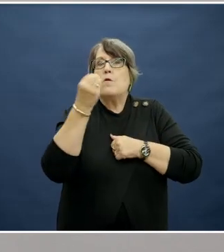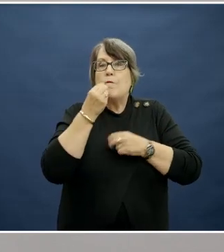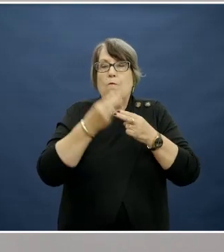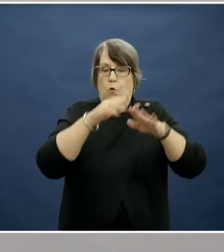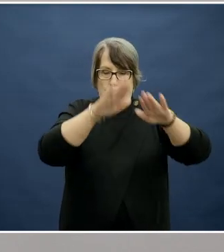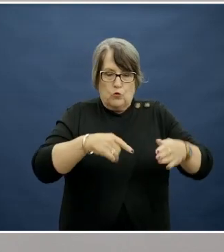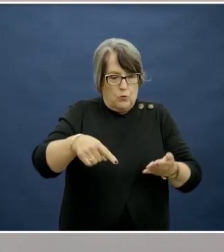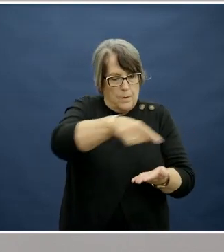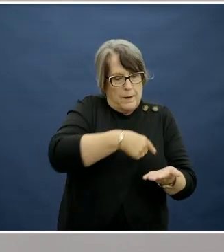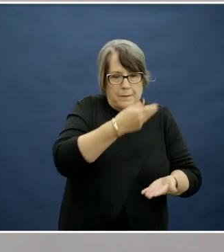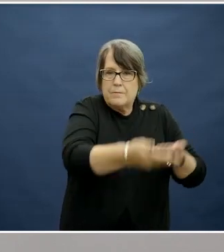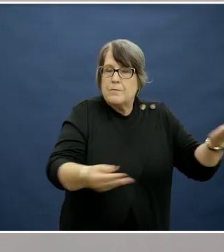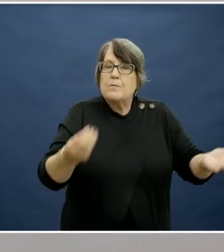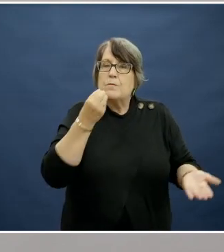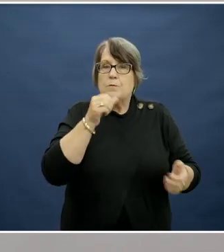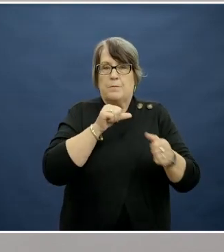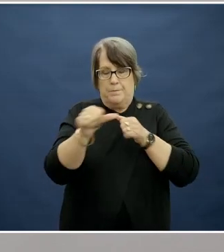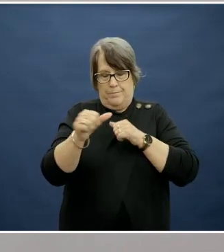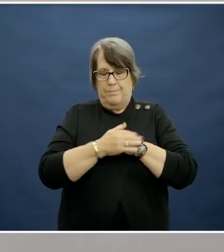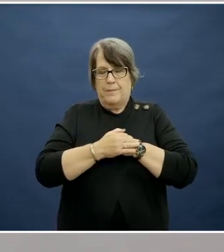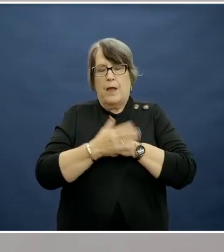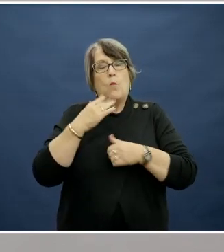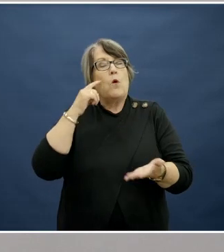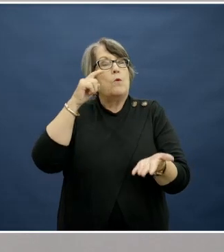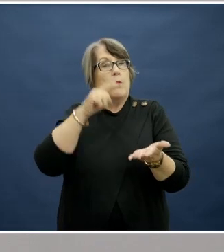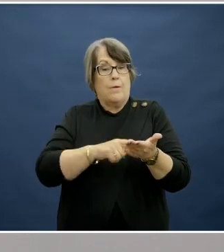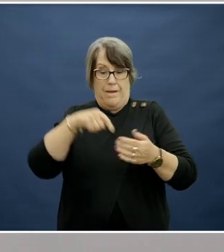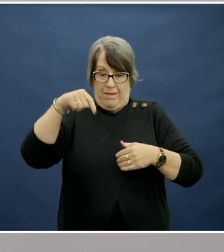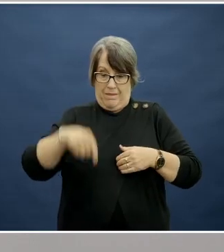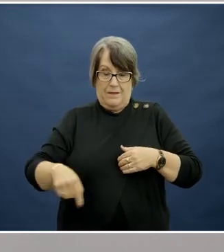But, first, I would like to acknowledge that we're hosting this forum on the traditional